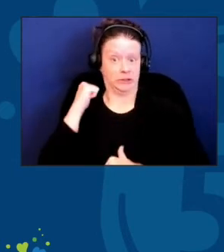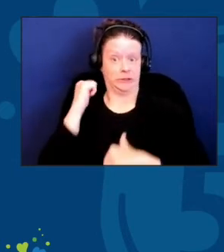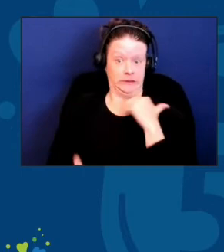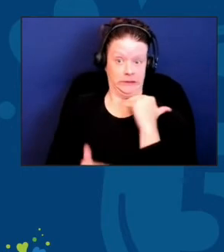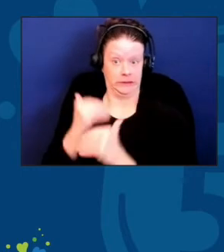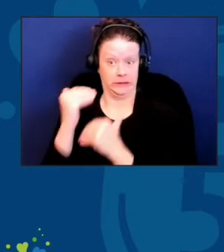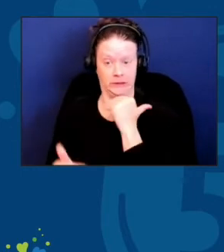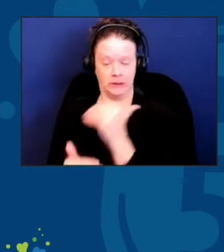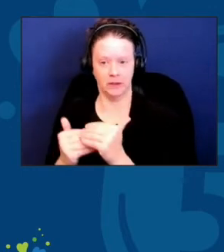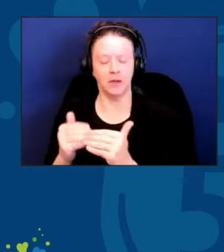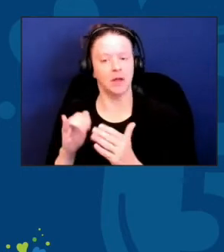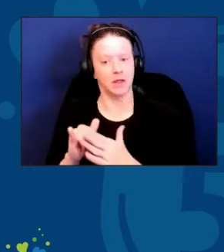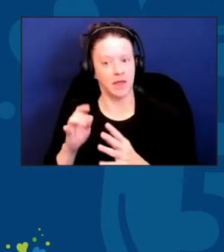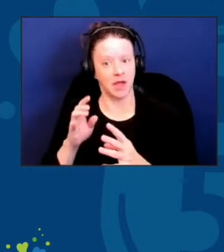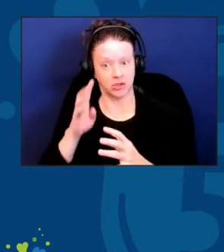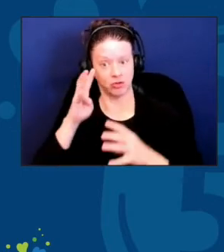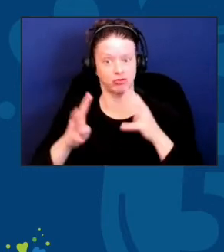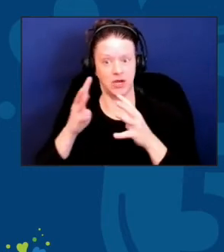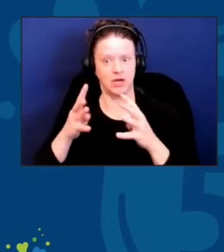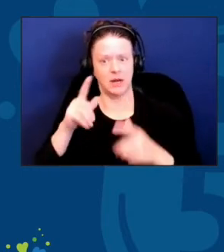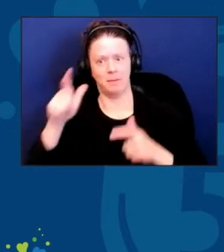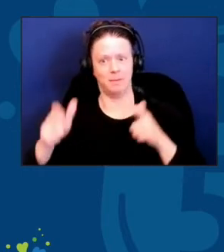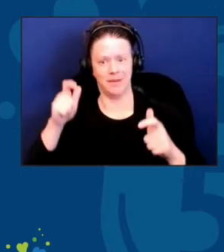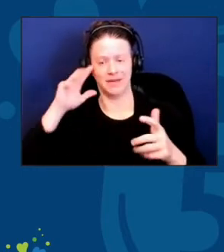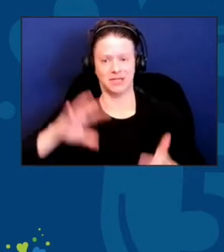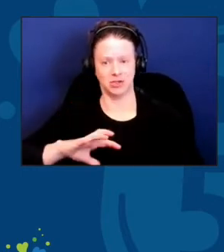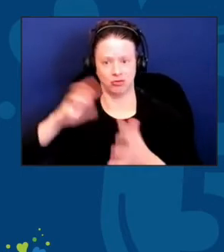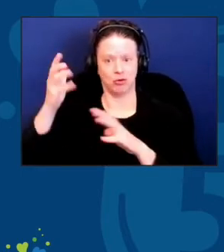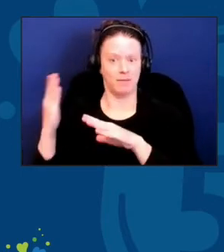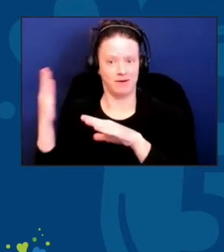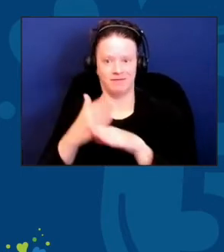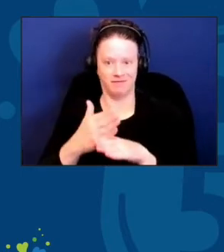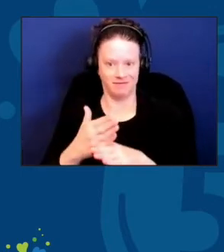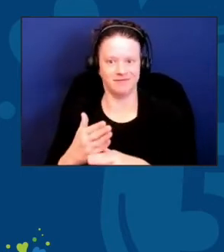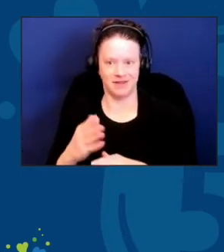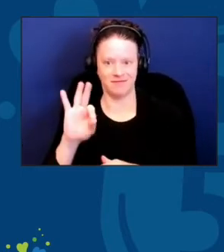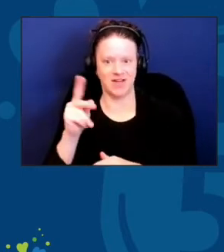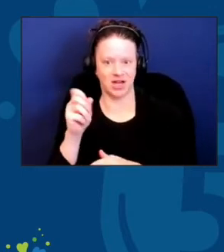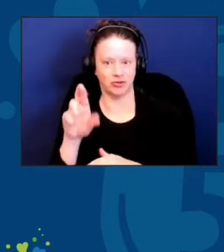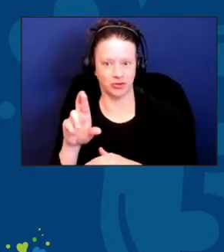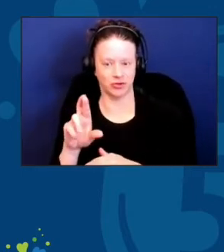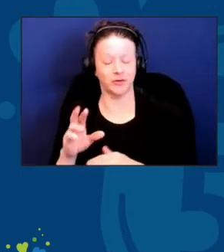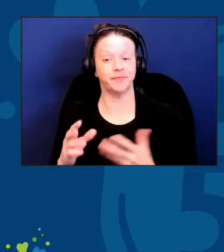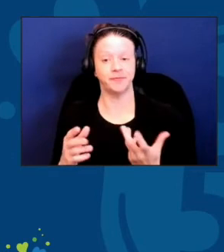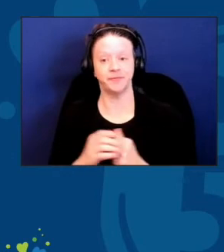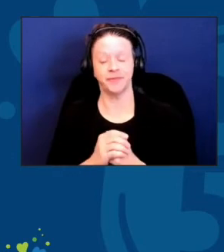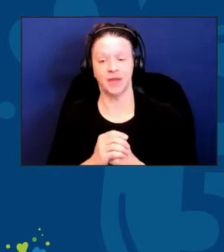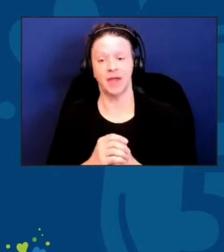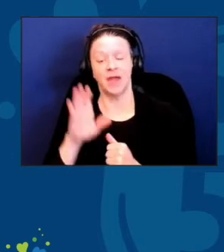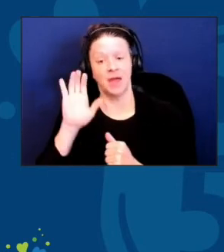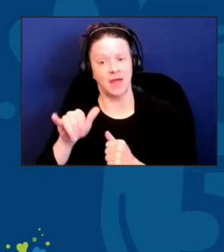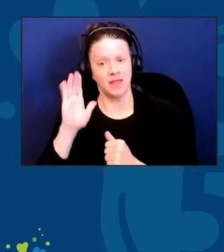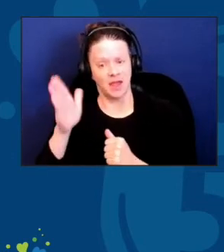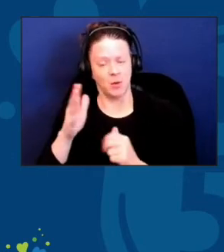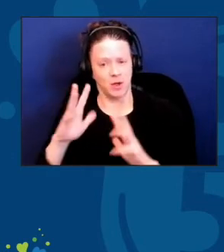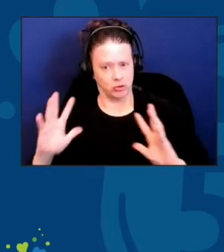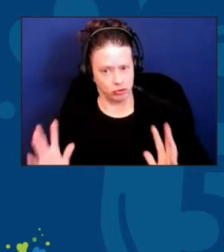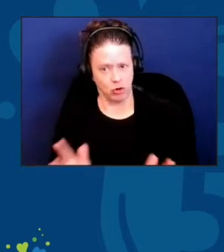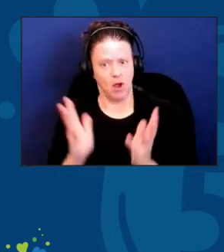a major disruptive factor and, ultimately, will drive much of the direction